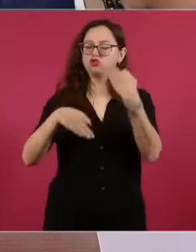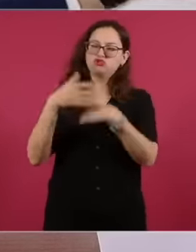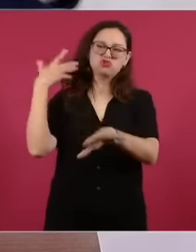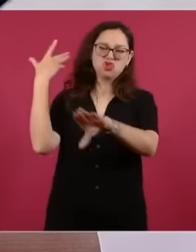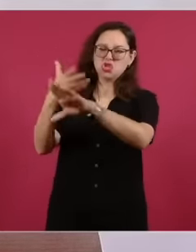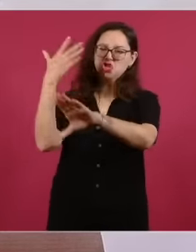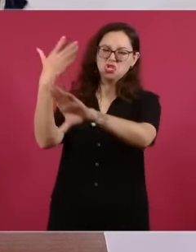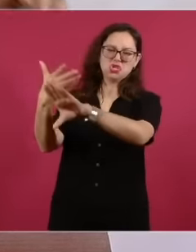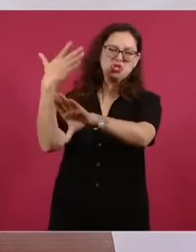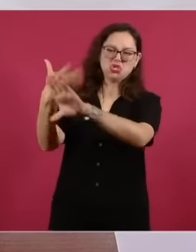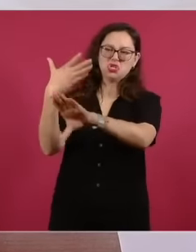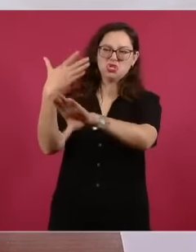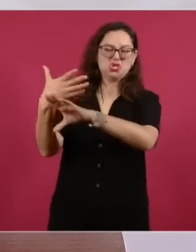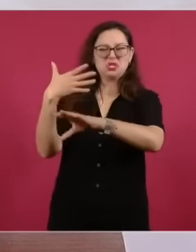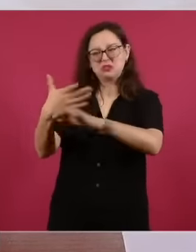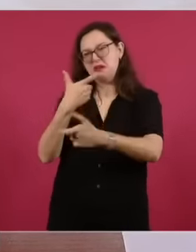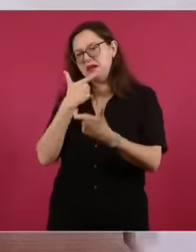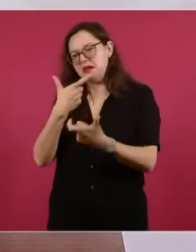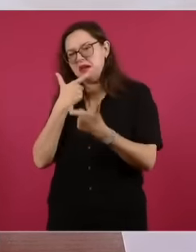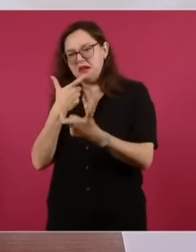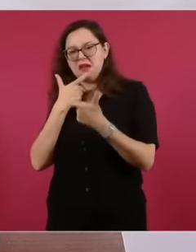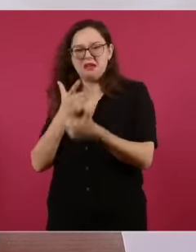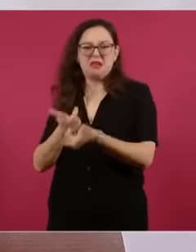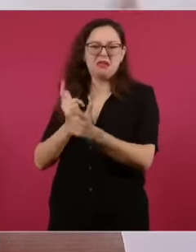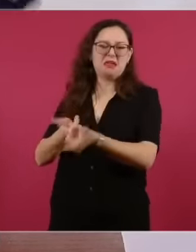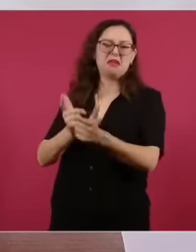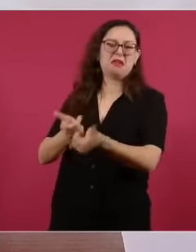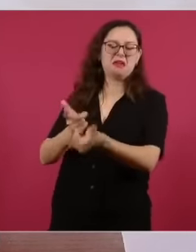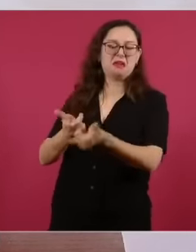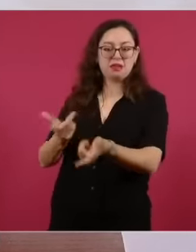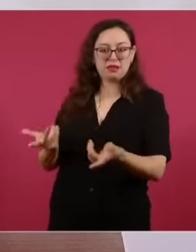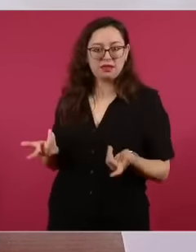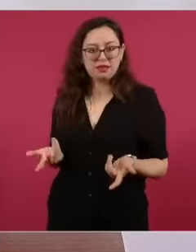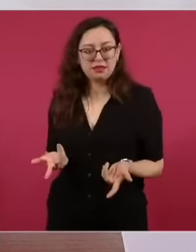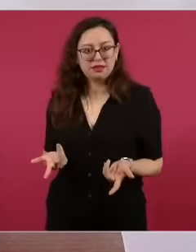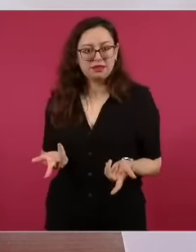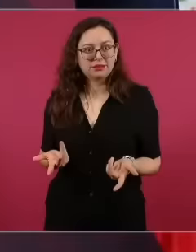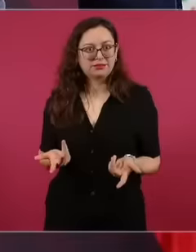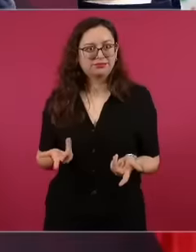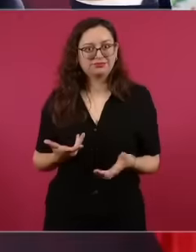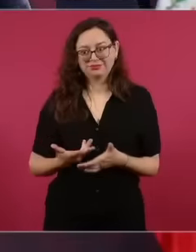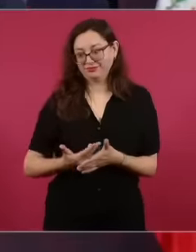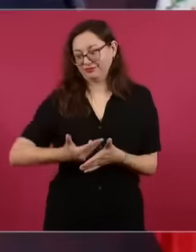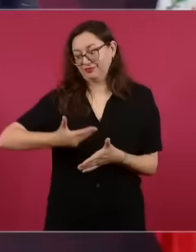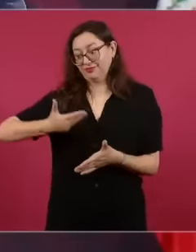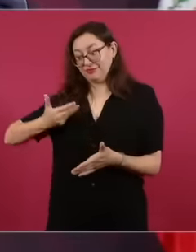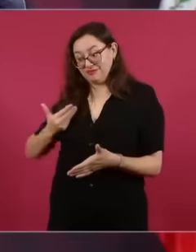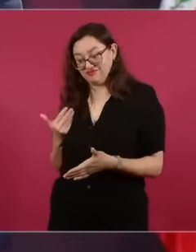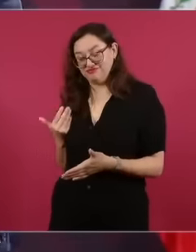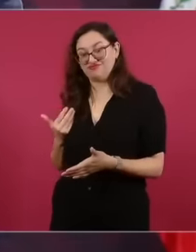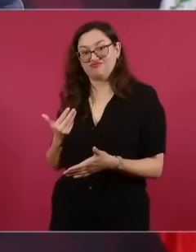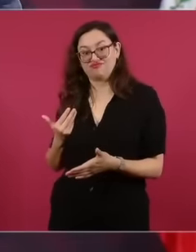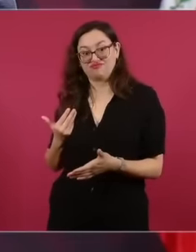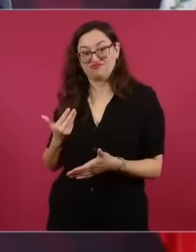the media. After they had elevated him, he made the